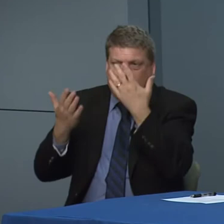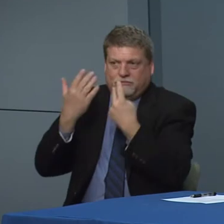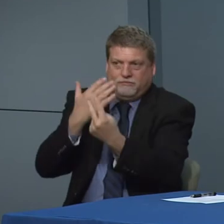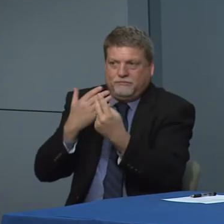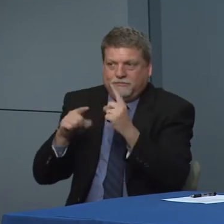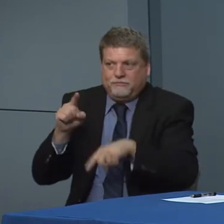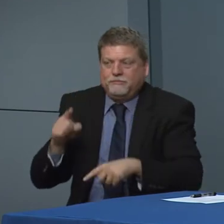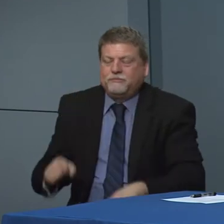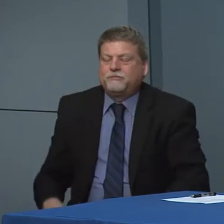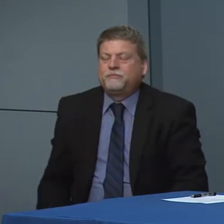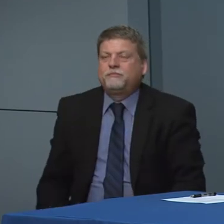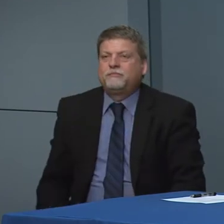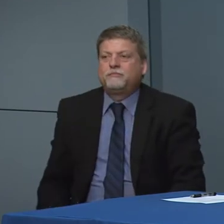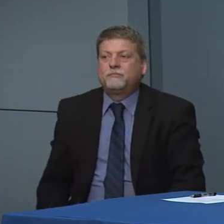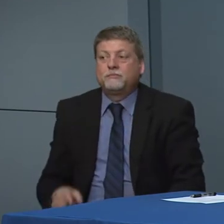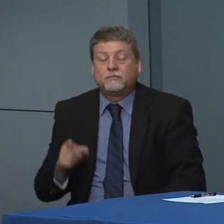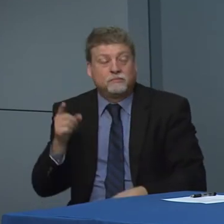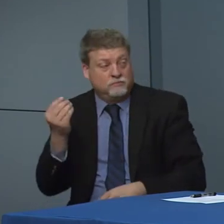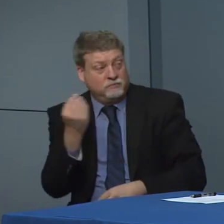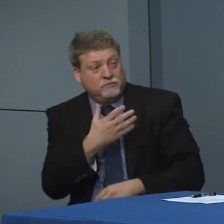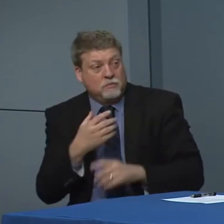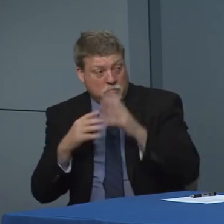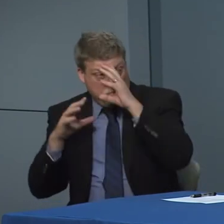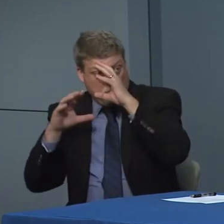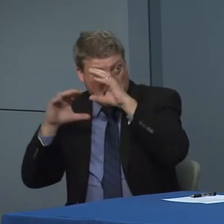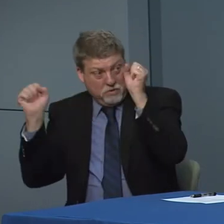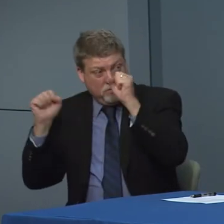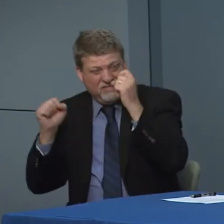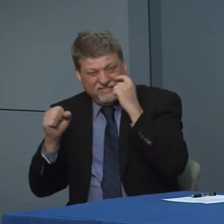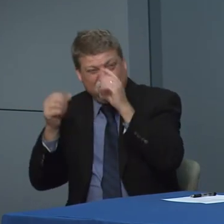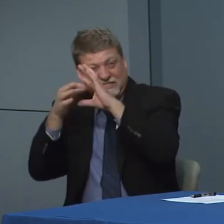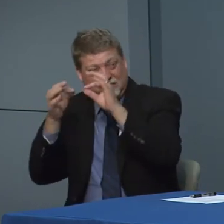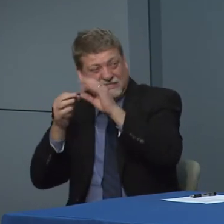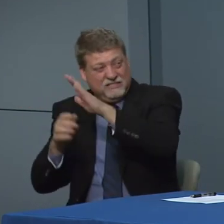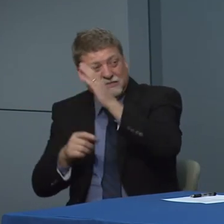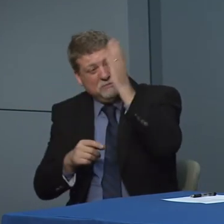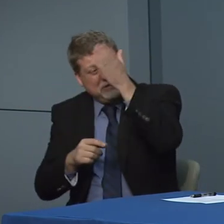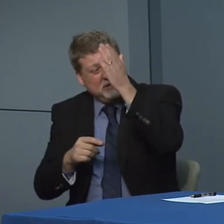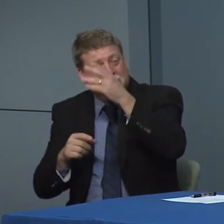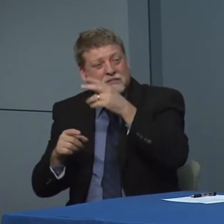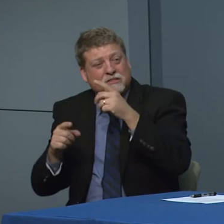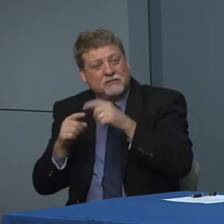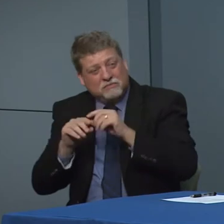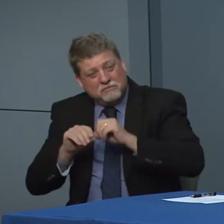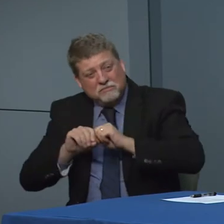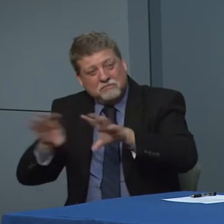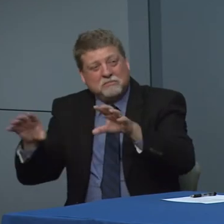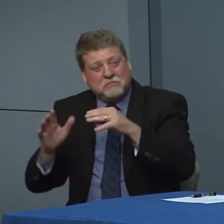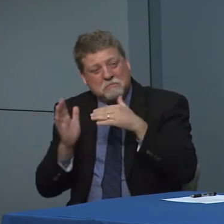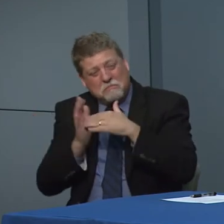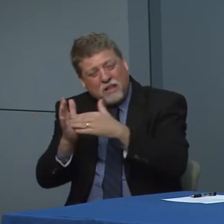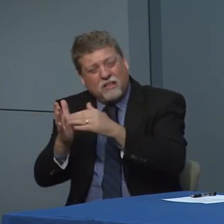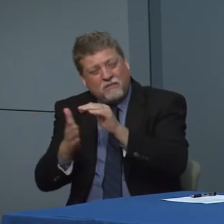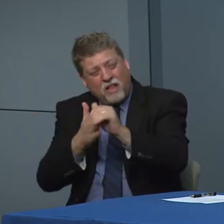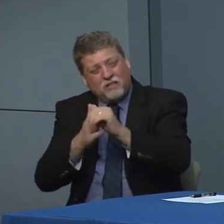The president just spoke and talked about billions of dollars flowing to states. Millions of tests becoming